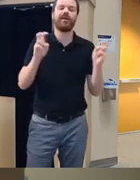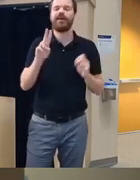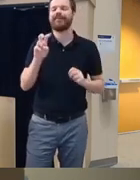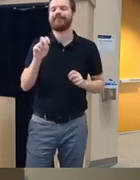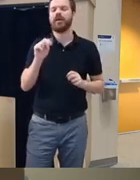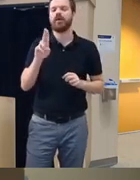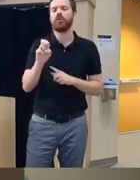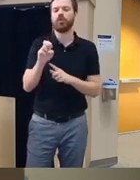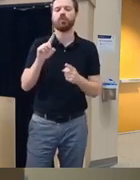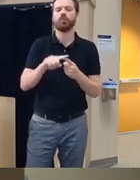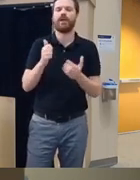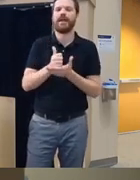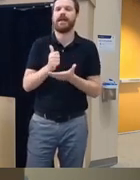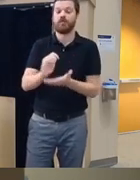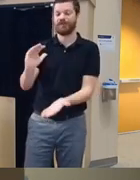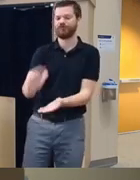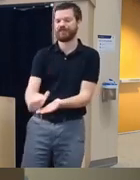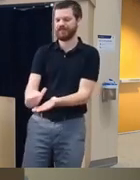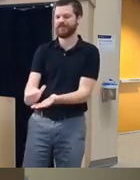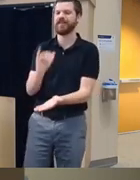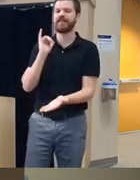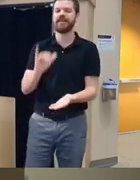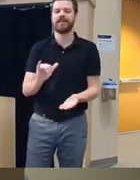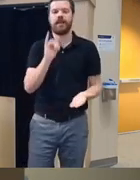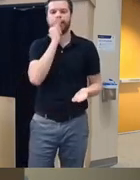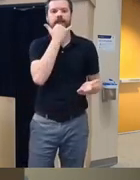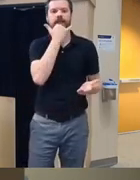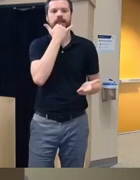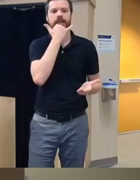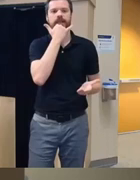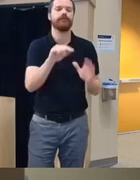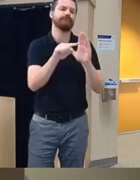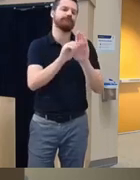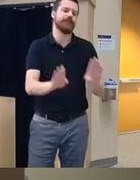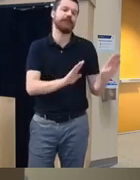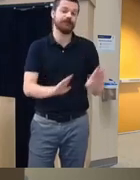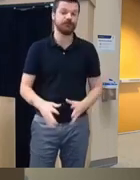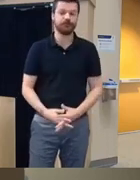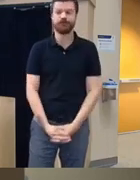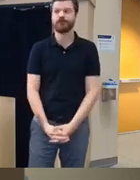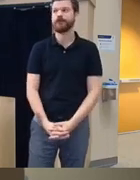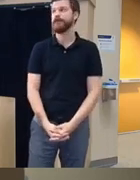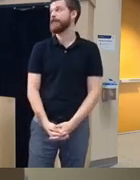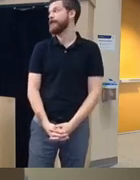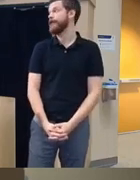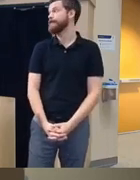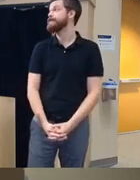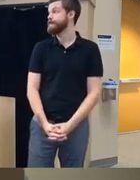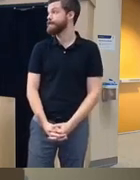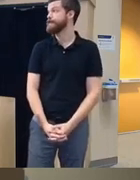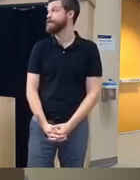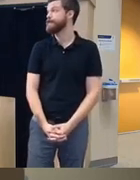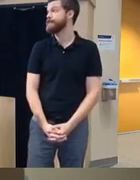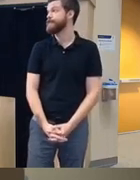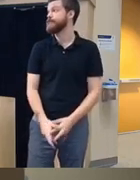like decrease that male adaptive Behavior got you got you and U any other question from the audience